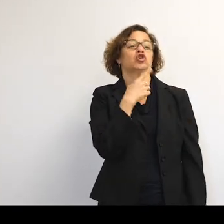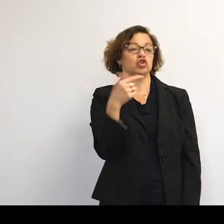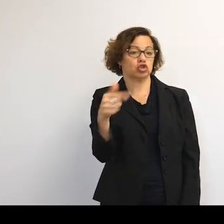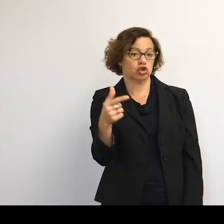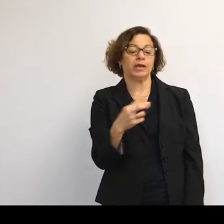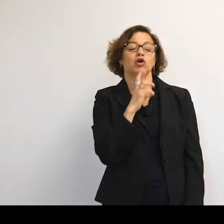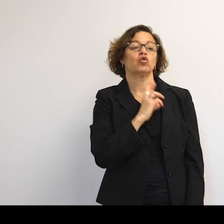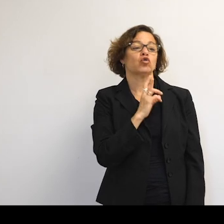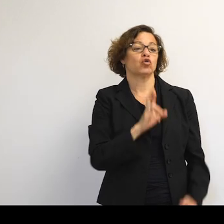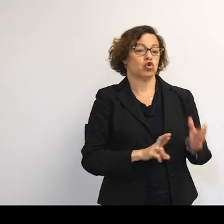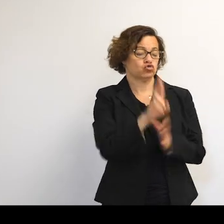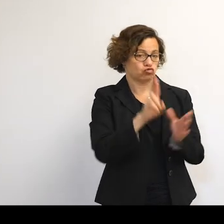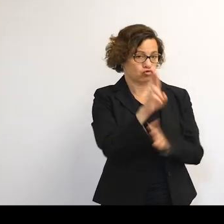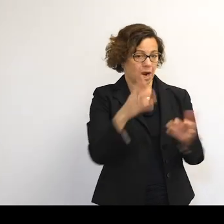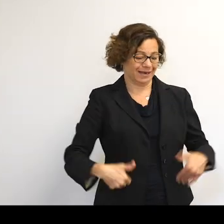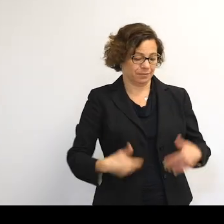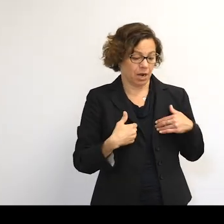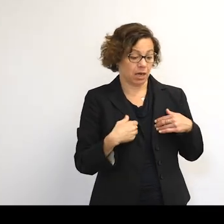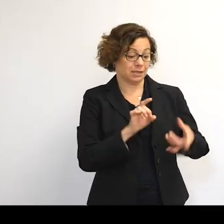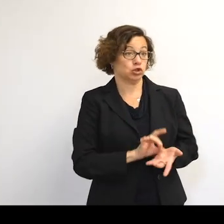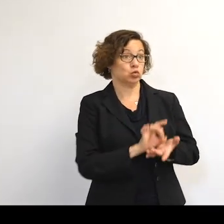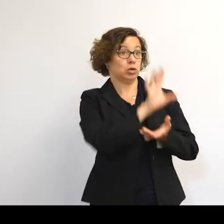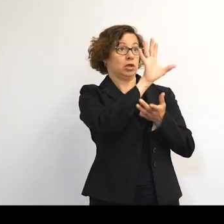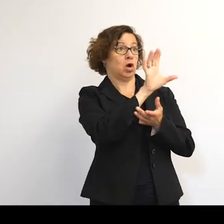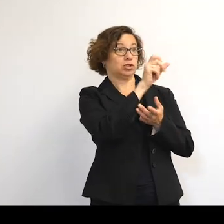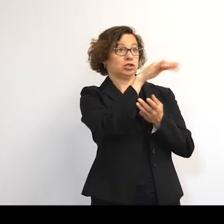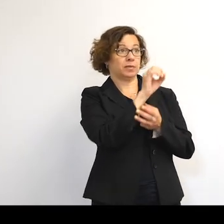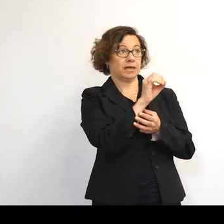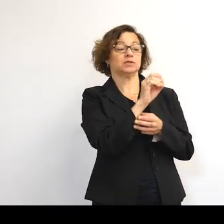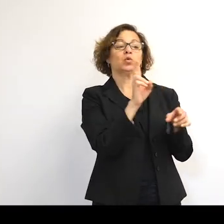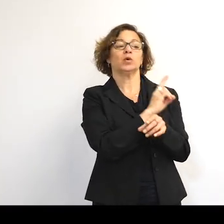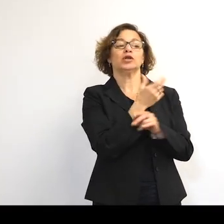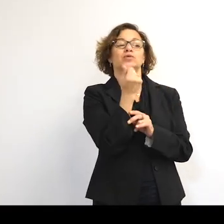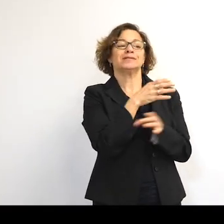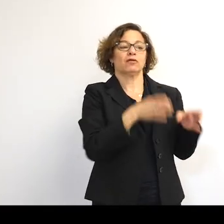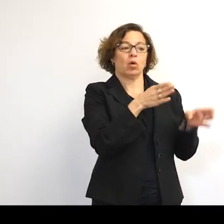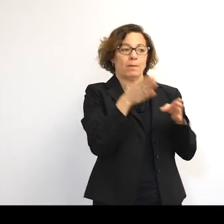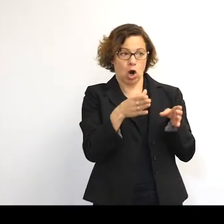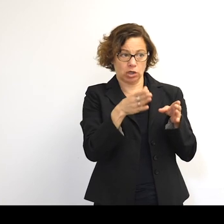So in order to launch an object into space, we typically use a multi-stage rocket. And the upper stages--